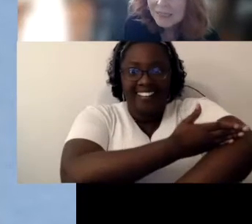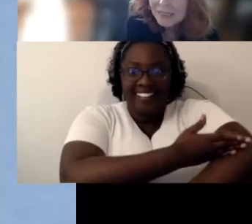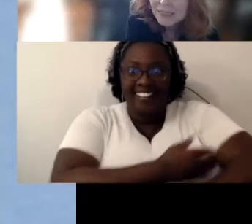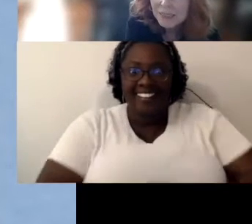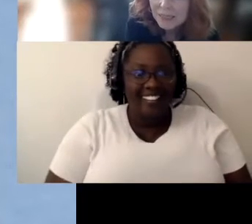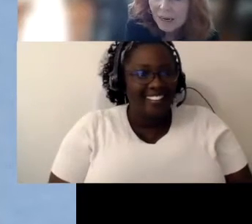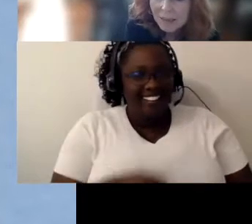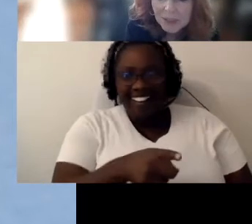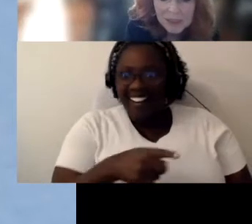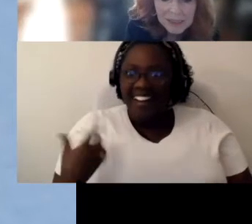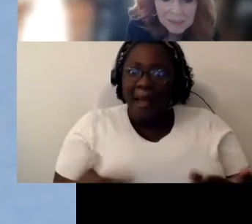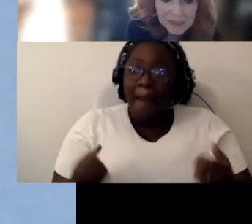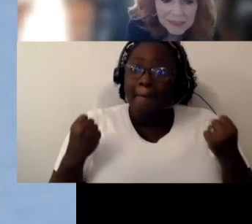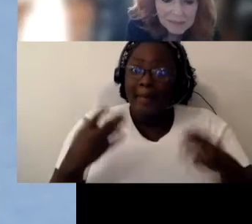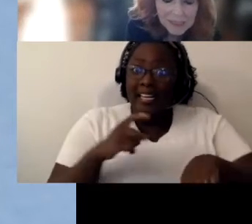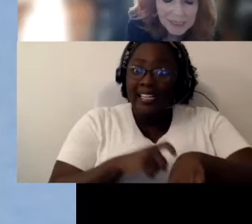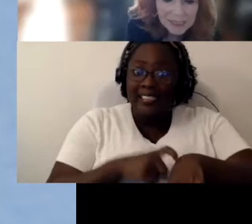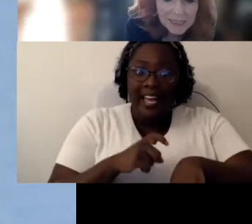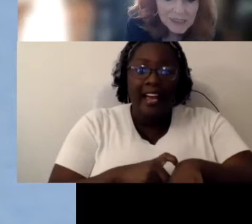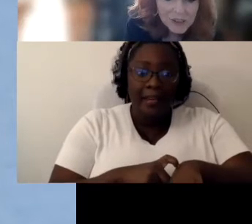these kids many times aren't expressive